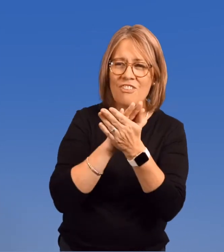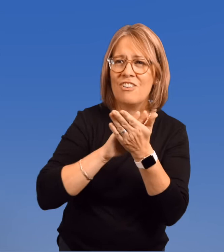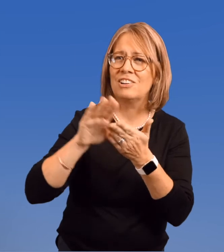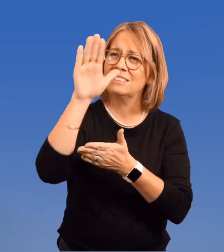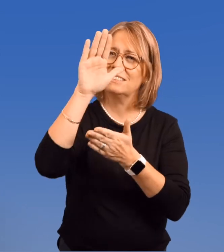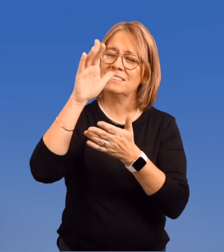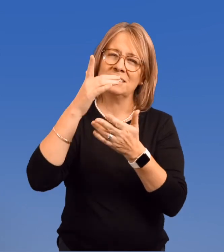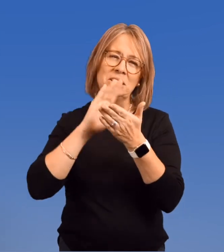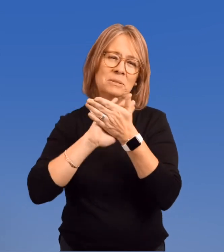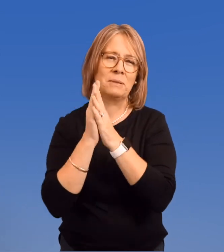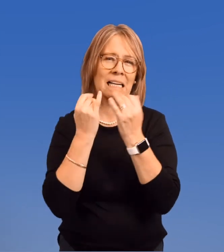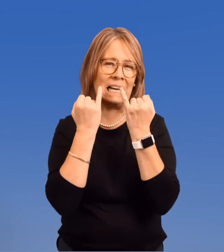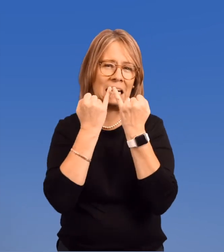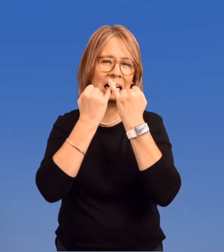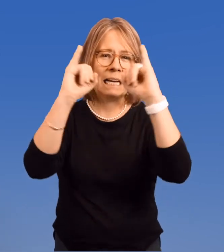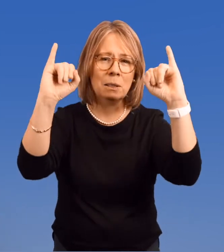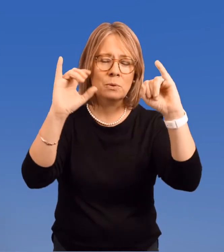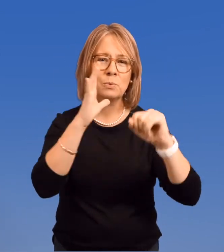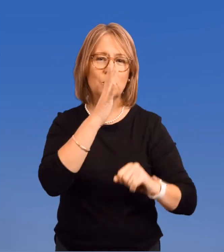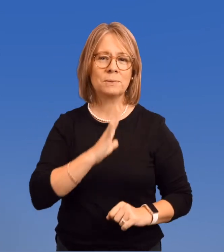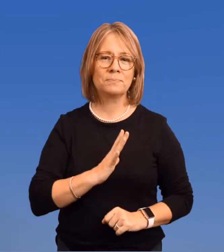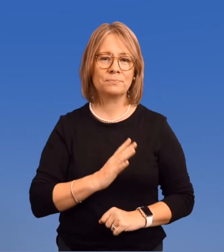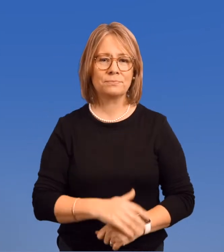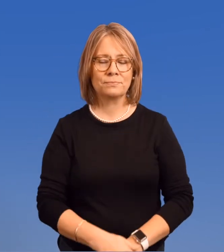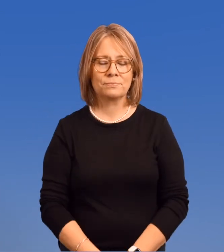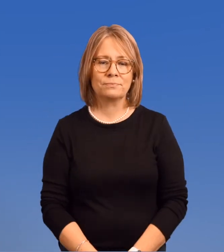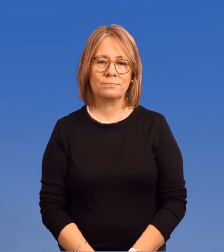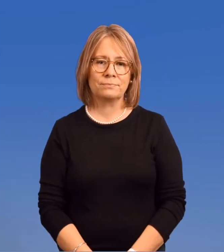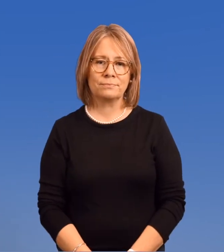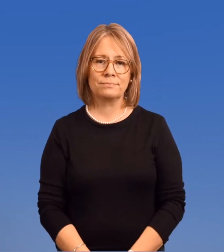on to college and become an independent woman.